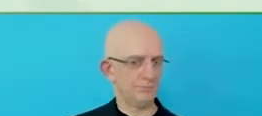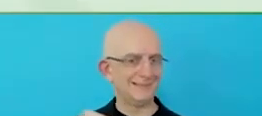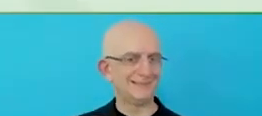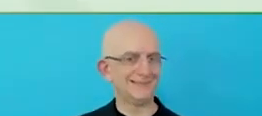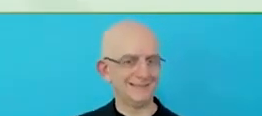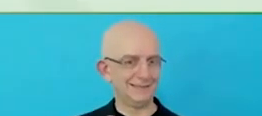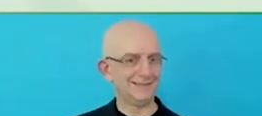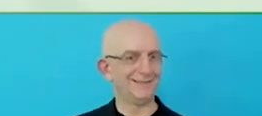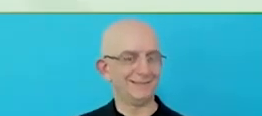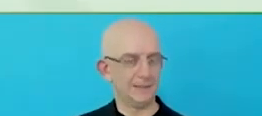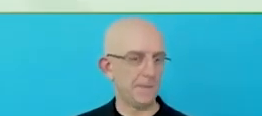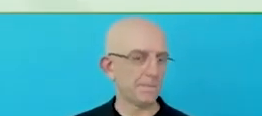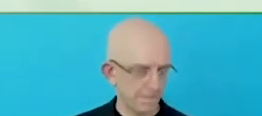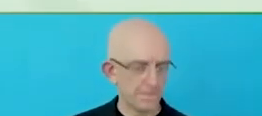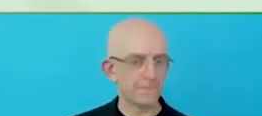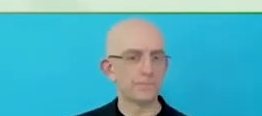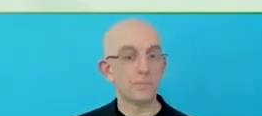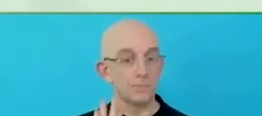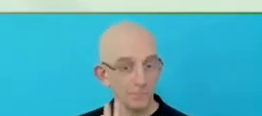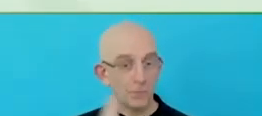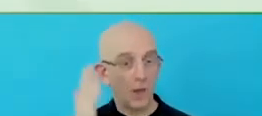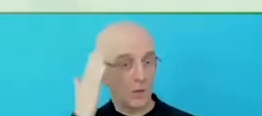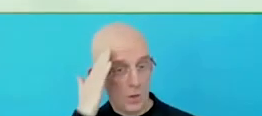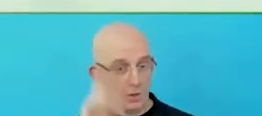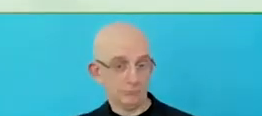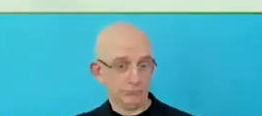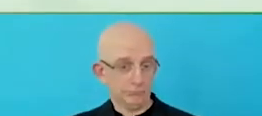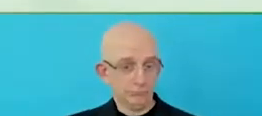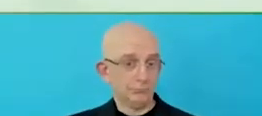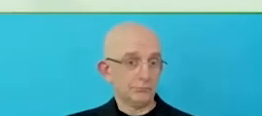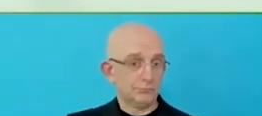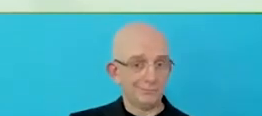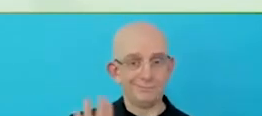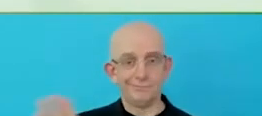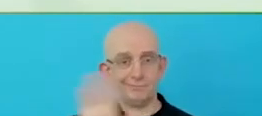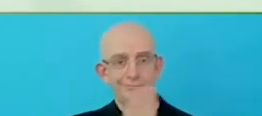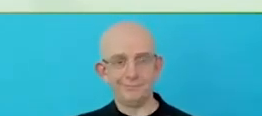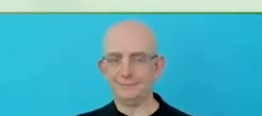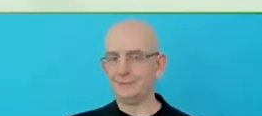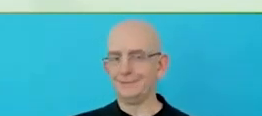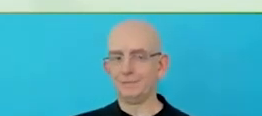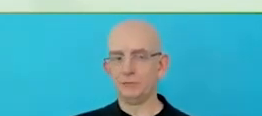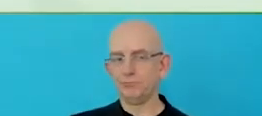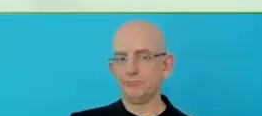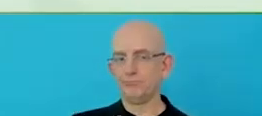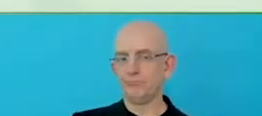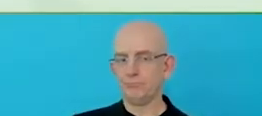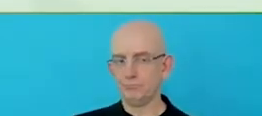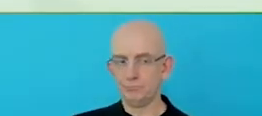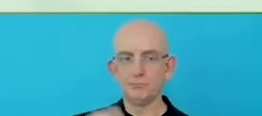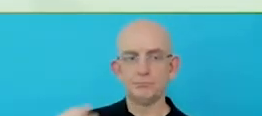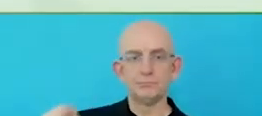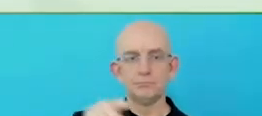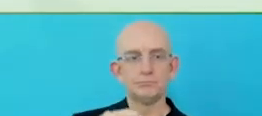The same with markets, etc. It is a really phased approach to this and meeting markets where their needs are.